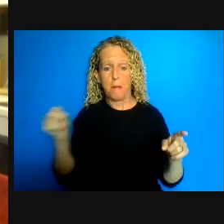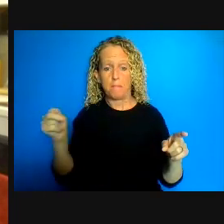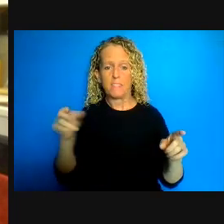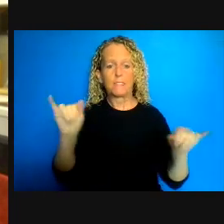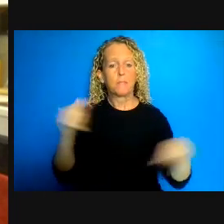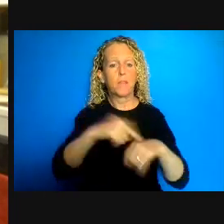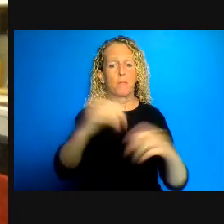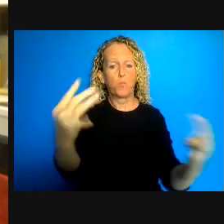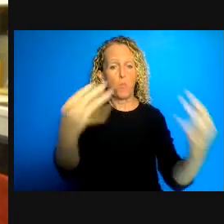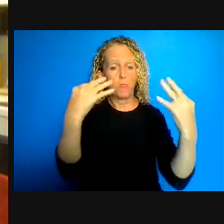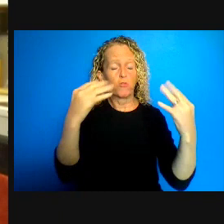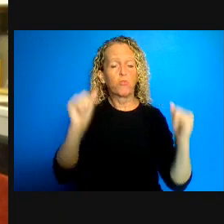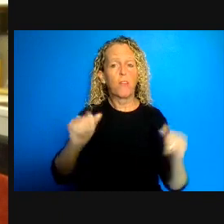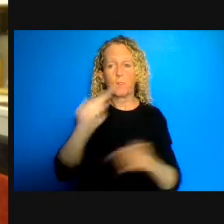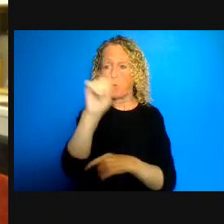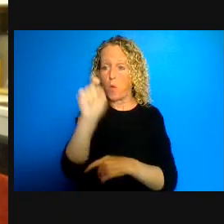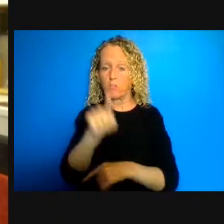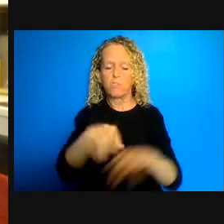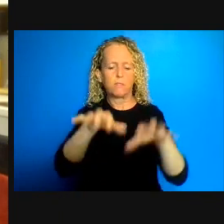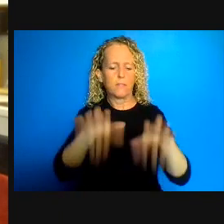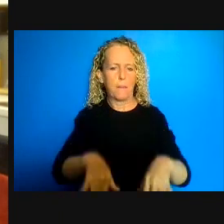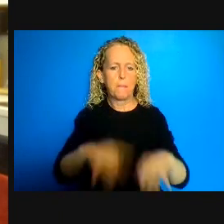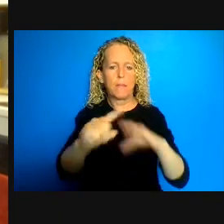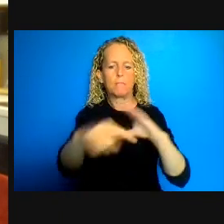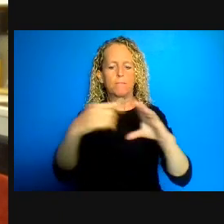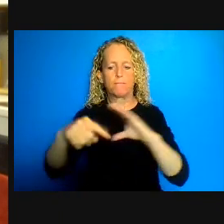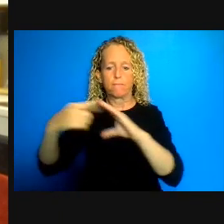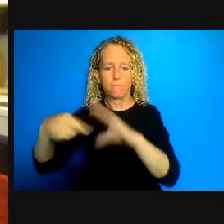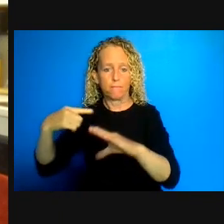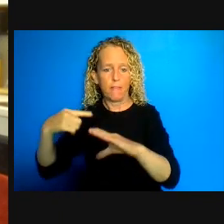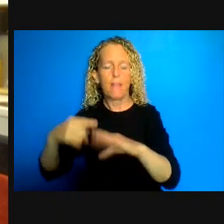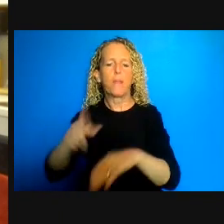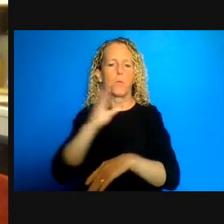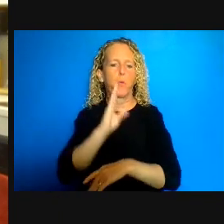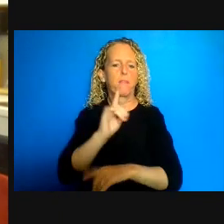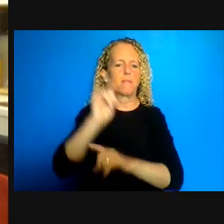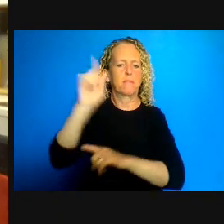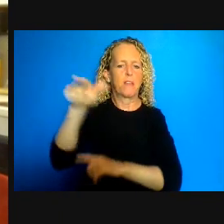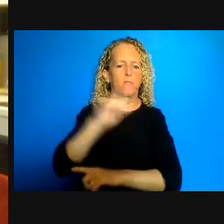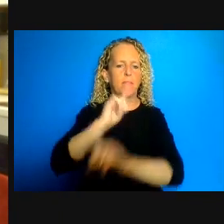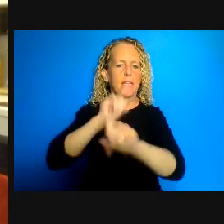some of these questions to our presenters. To begin I will now ask Dr.